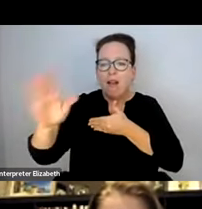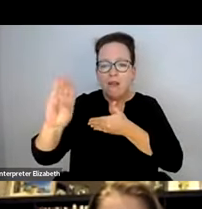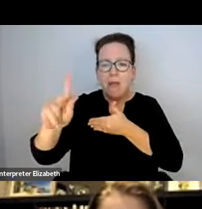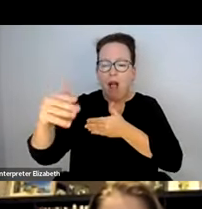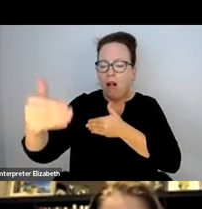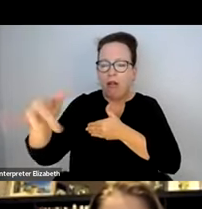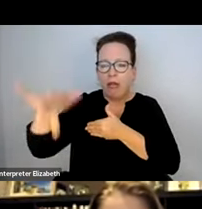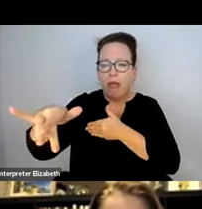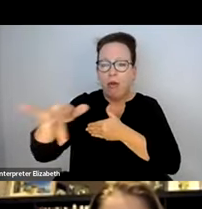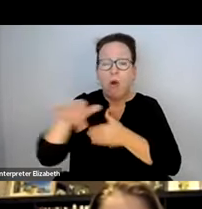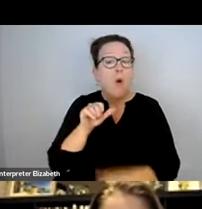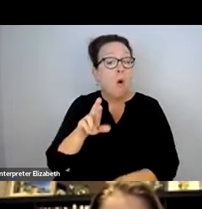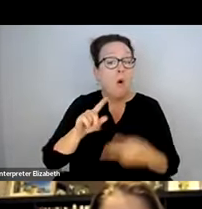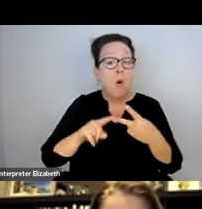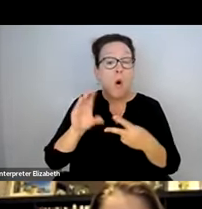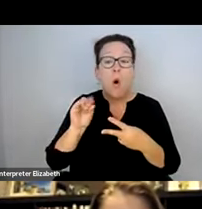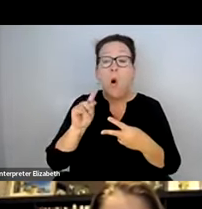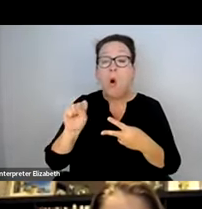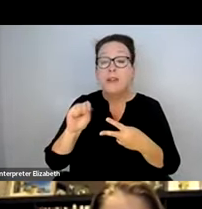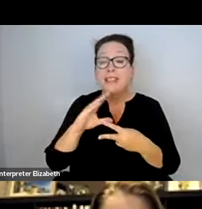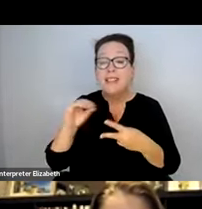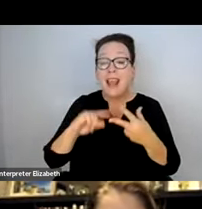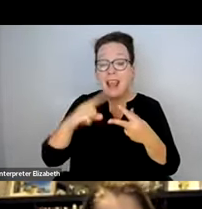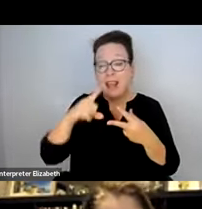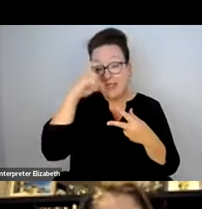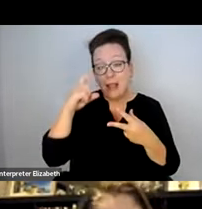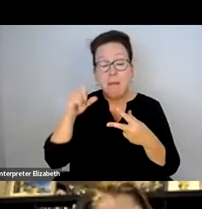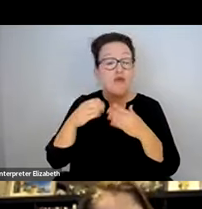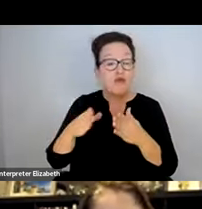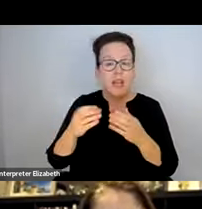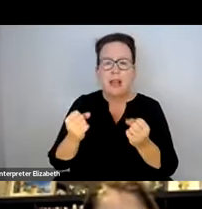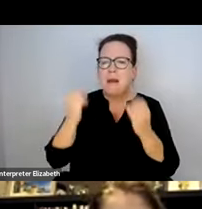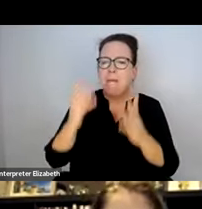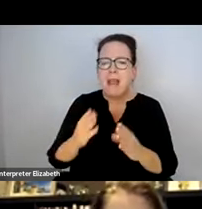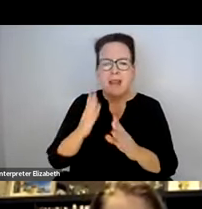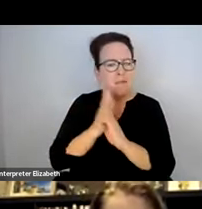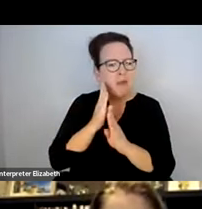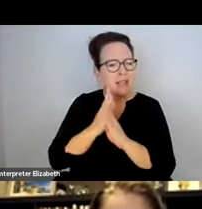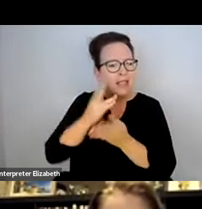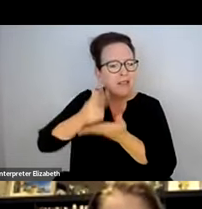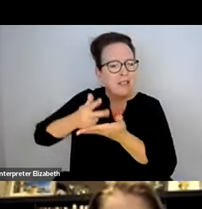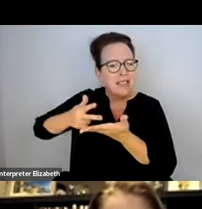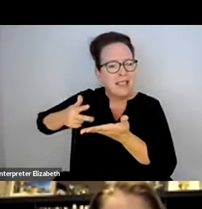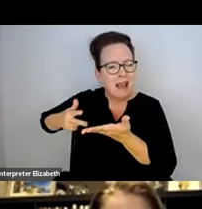IN THE MIDDLE OF THE BLOCK. OTIS AND SUMMER STREET, WHERE